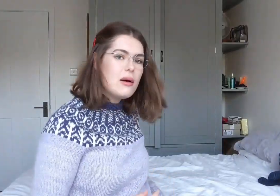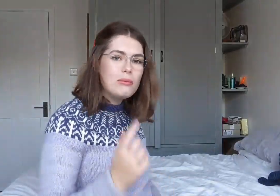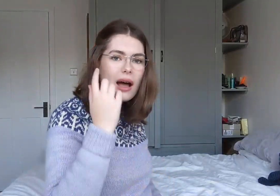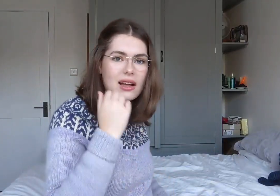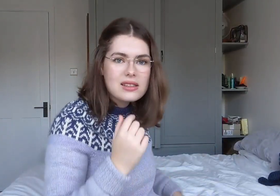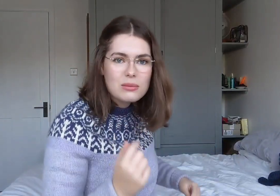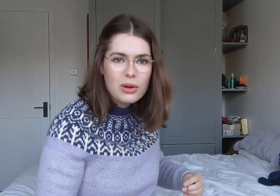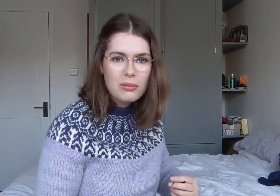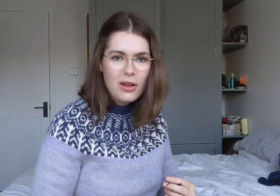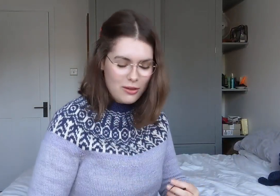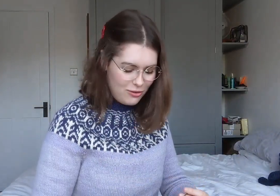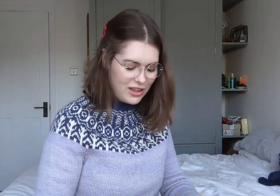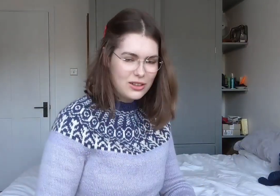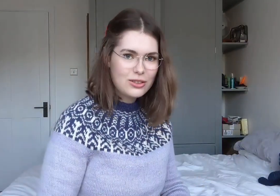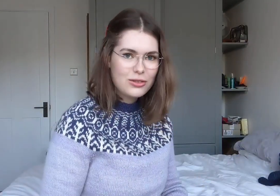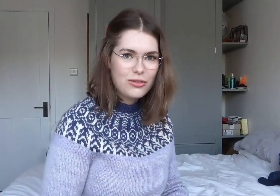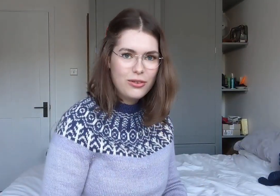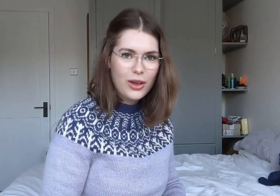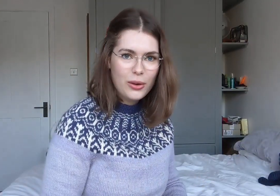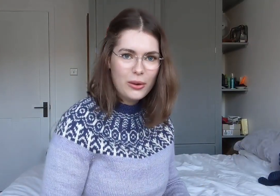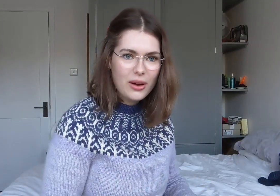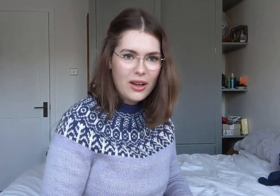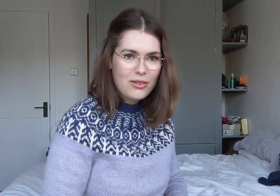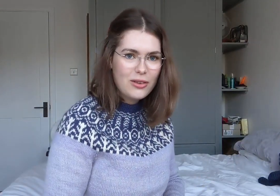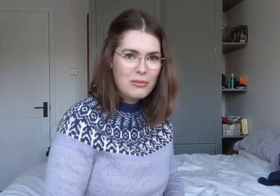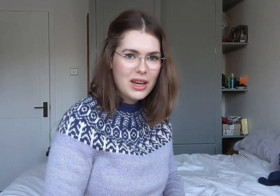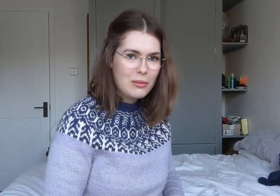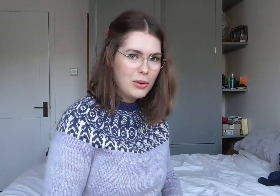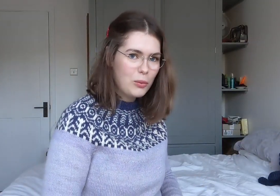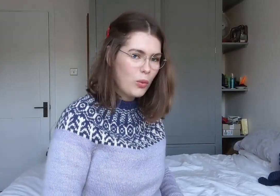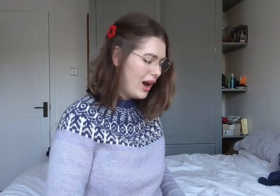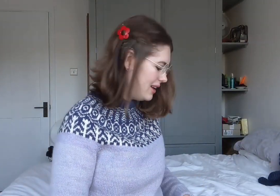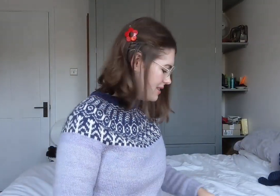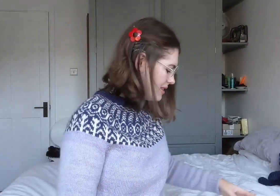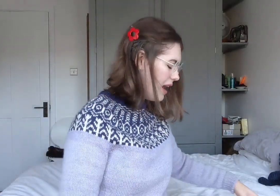They have maximum field of view for minimum weight.